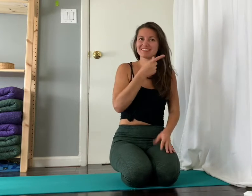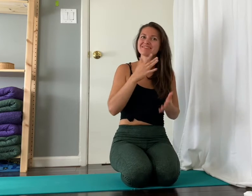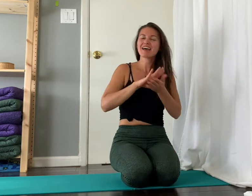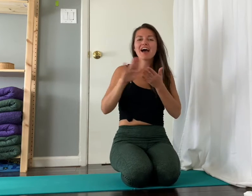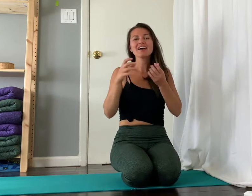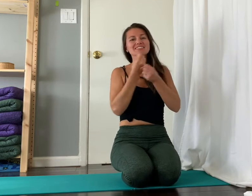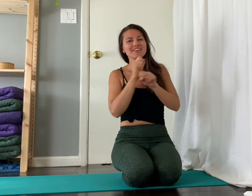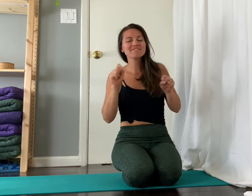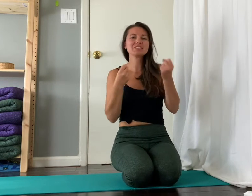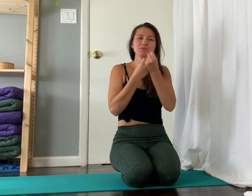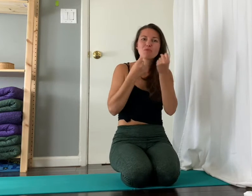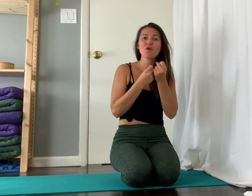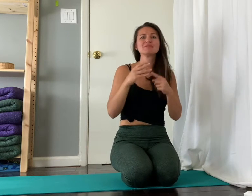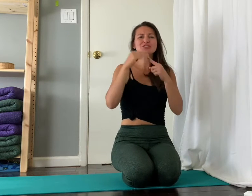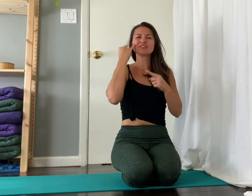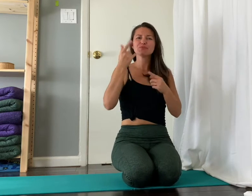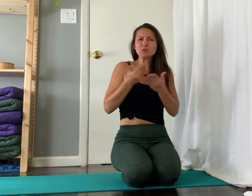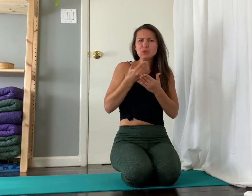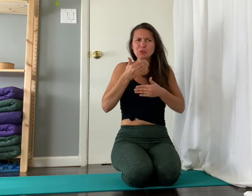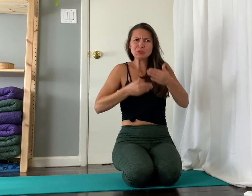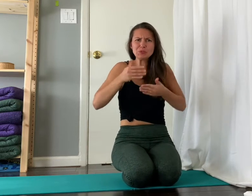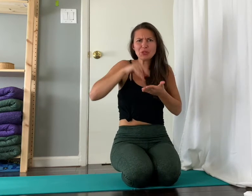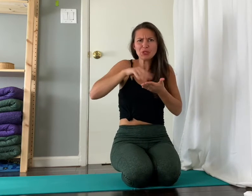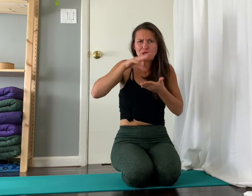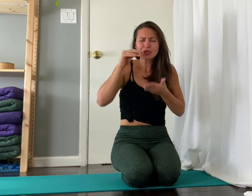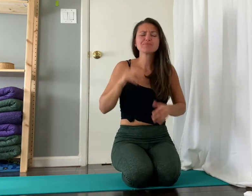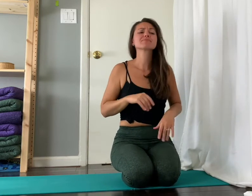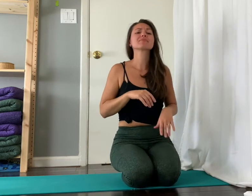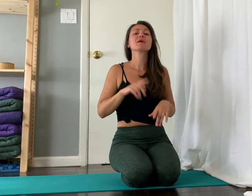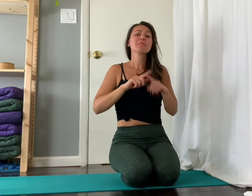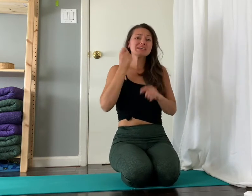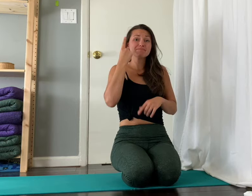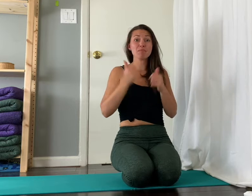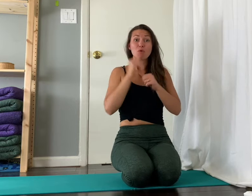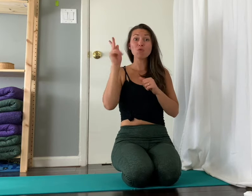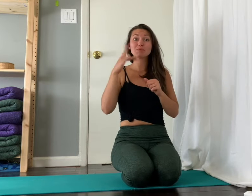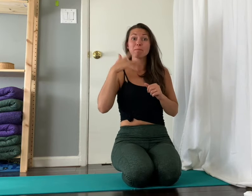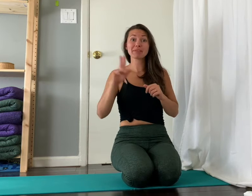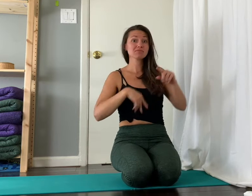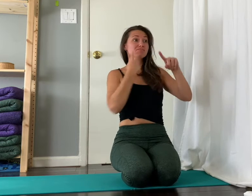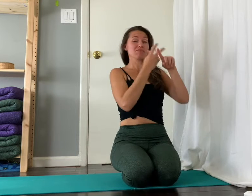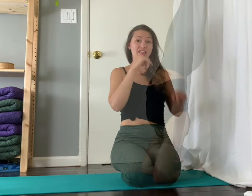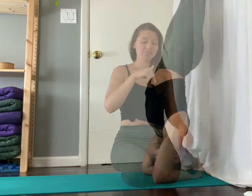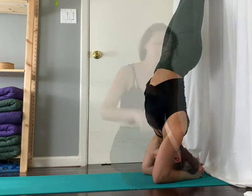a sense of safety and support for beginners. However, most people tend to use the wall this way: